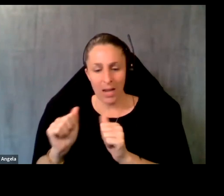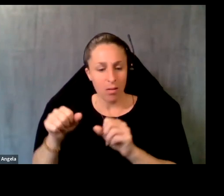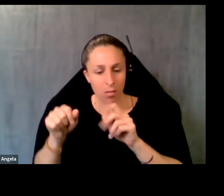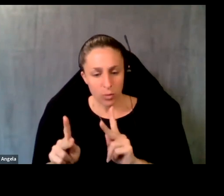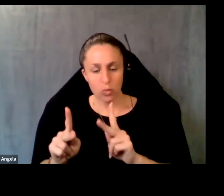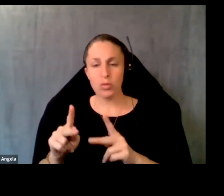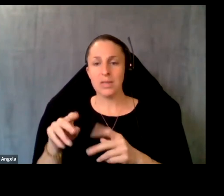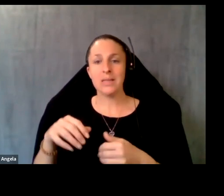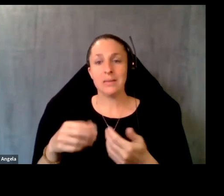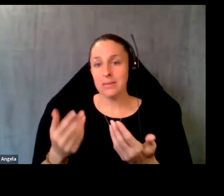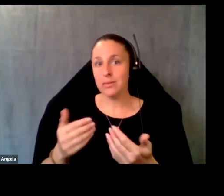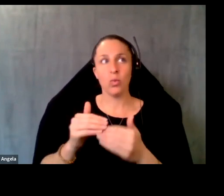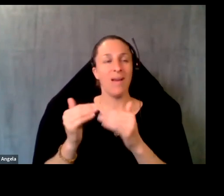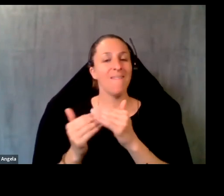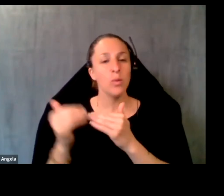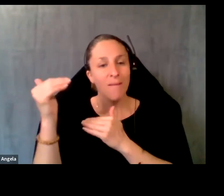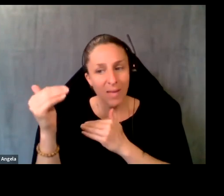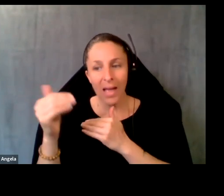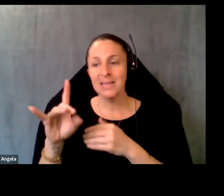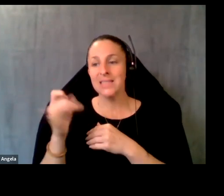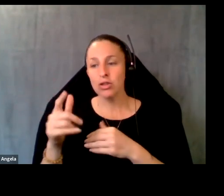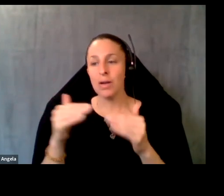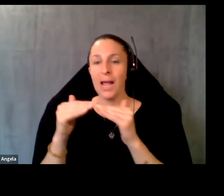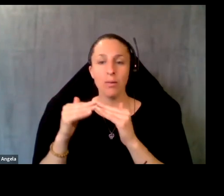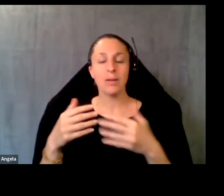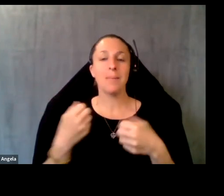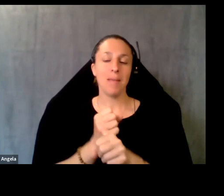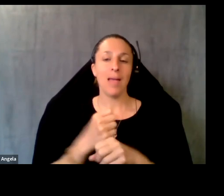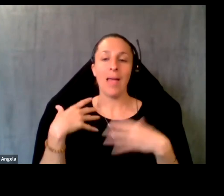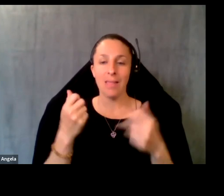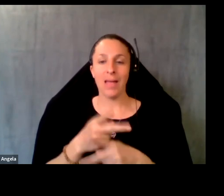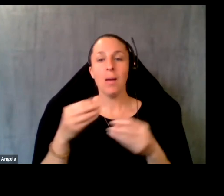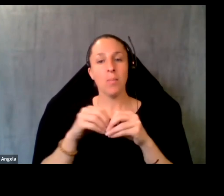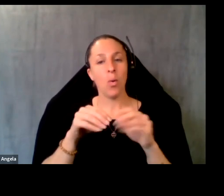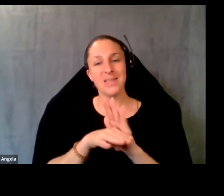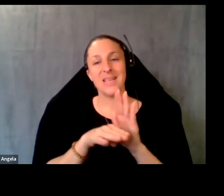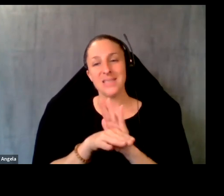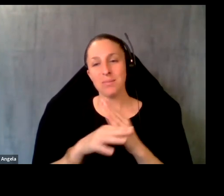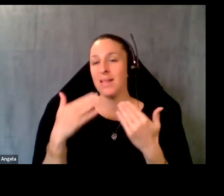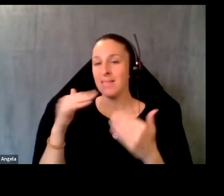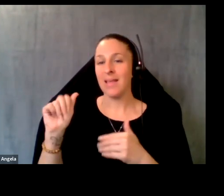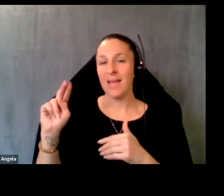to advance digital equity, to make health care more accessible. Thanks, Anh. Thank you. And